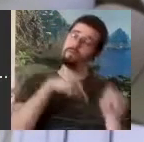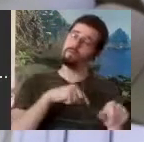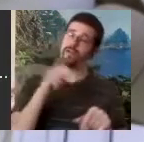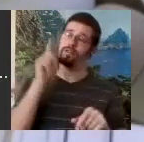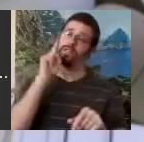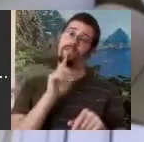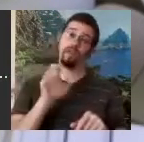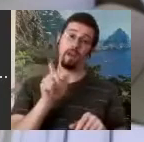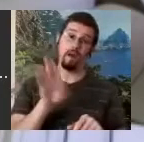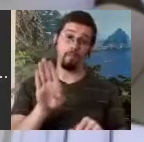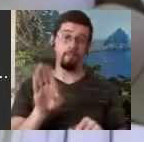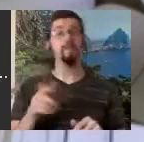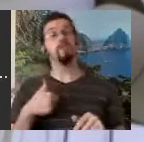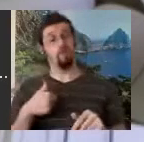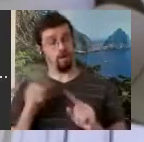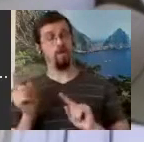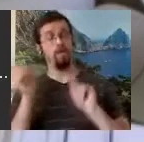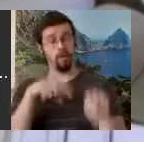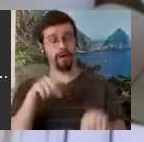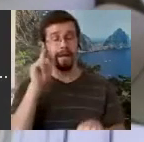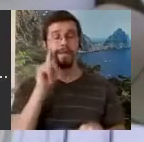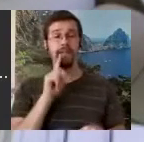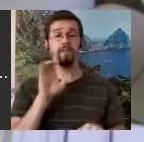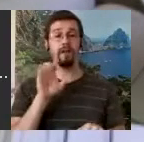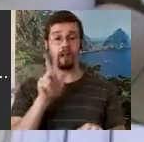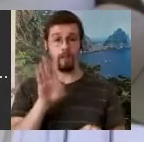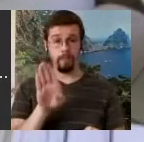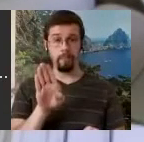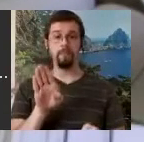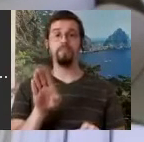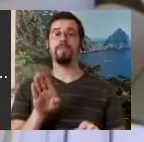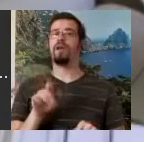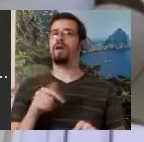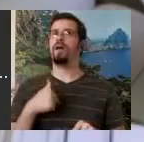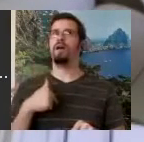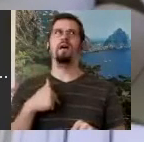to a deaf club in Denmark. I got a kick out of this. I loved it and I talked to a